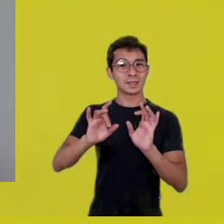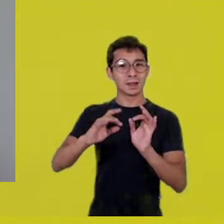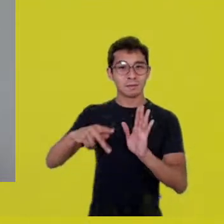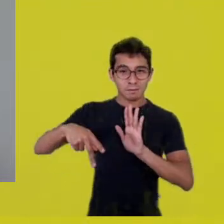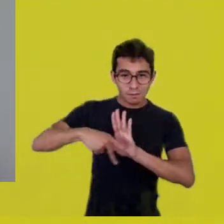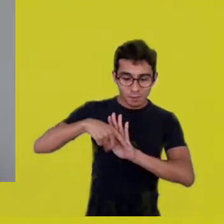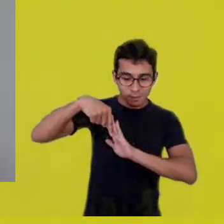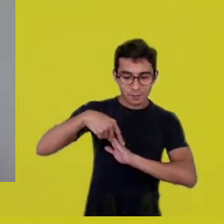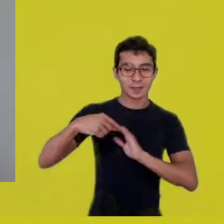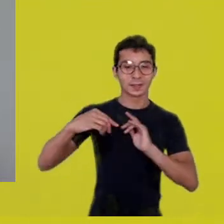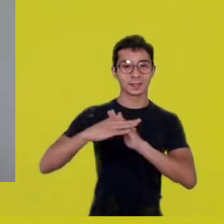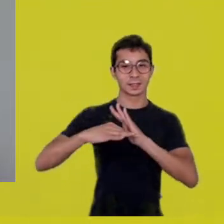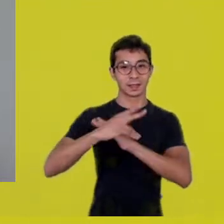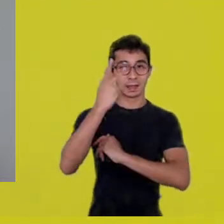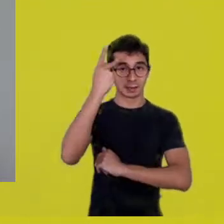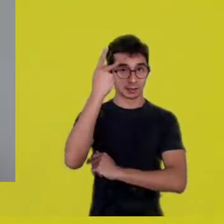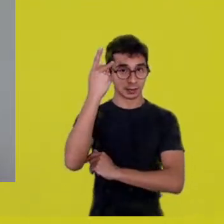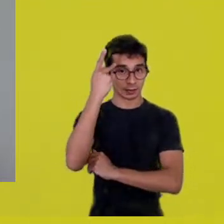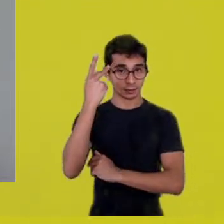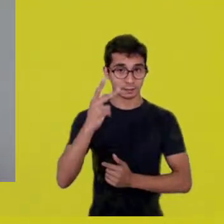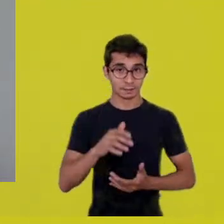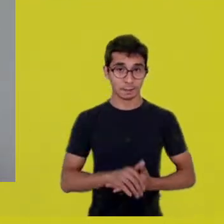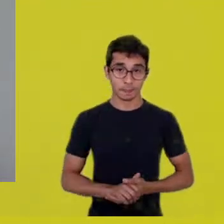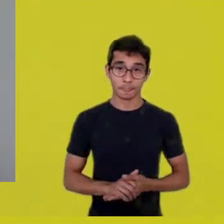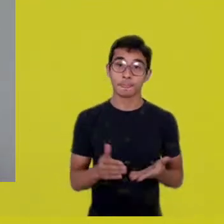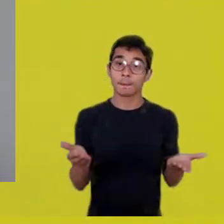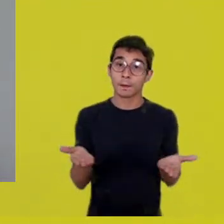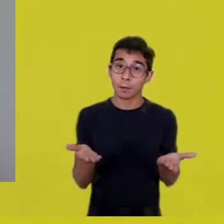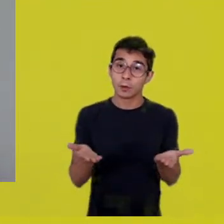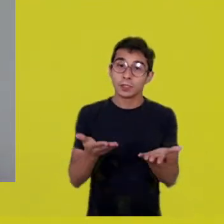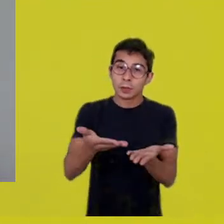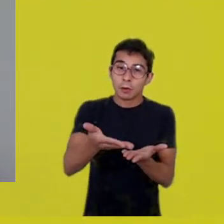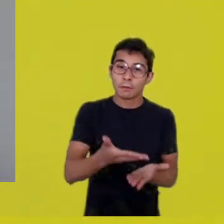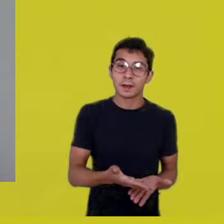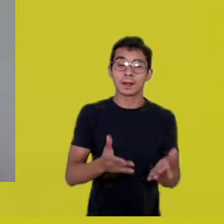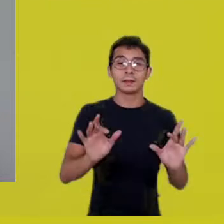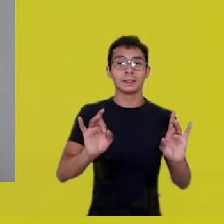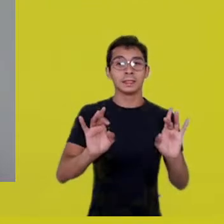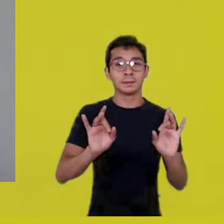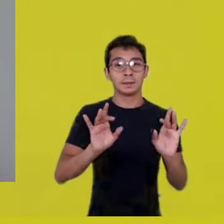And today we have the illustrious visit of Ailton Krenak